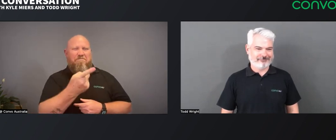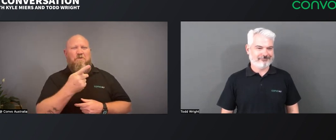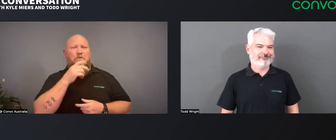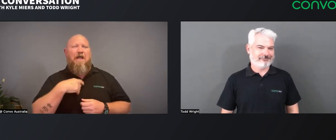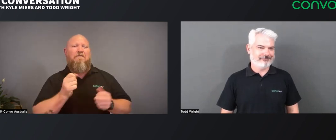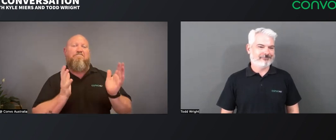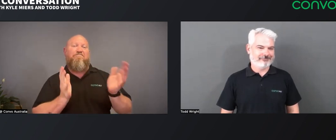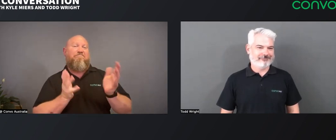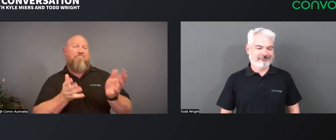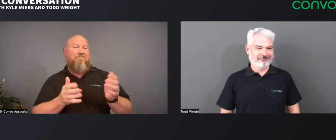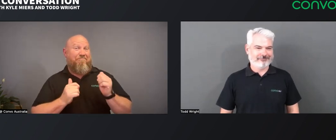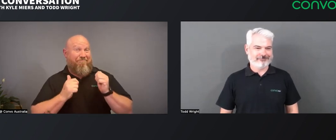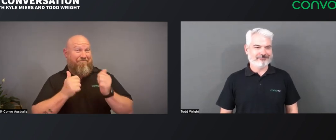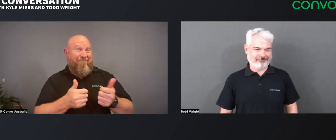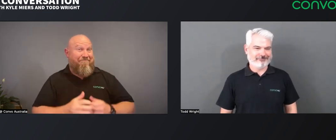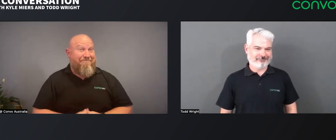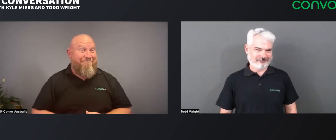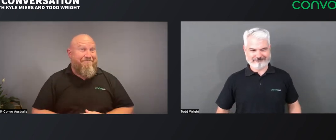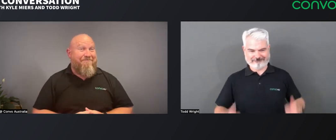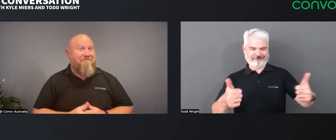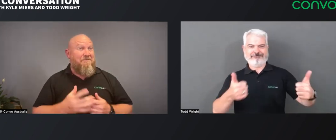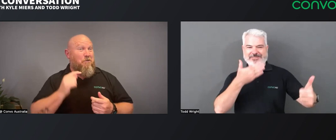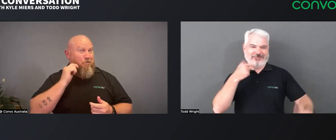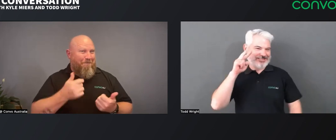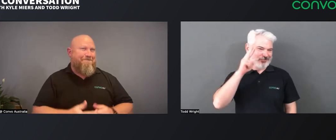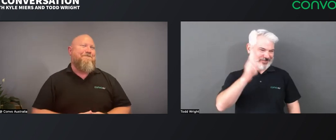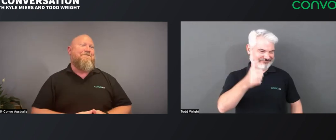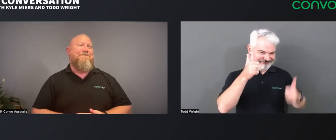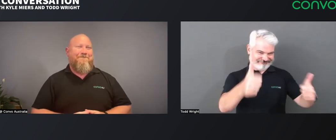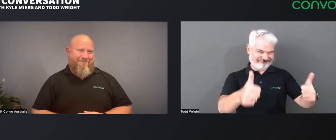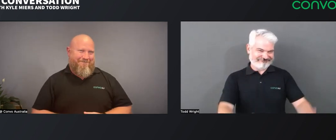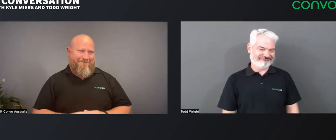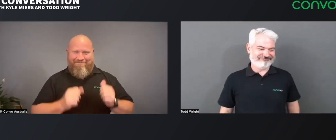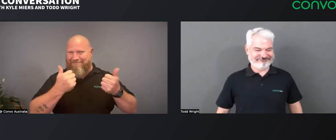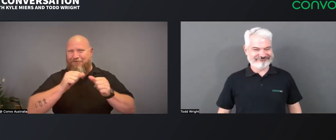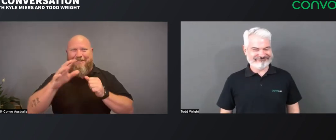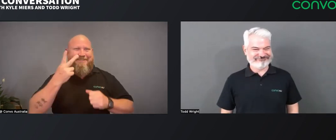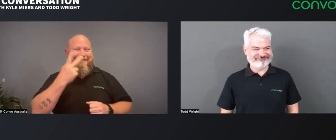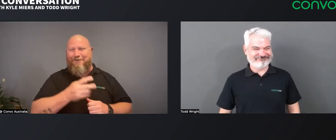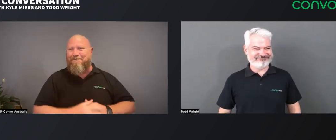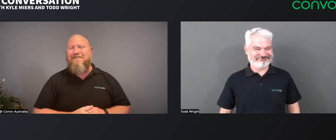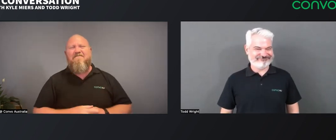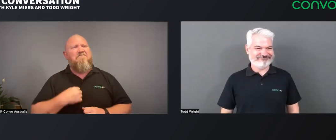We're going to have a conversation. Okay! Great, nice to see you again! It's great to see you too!